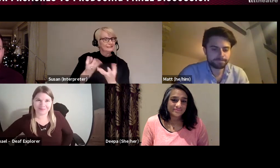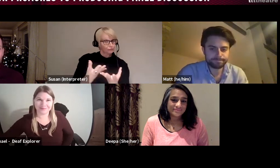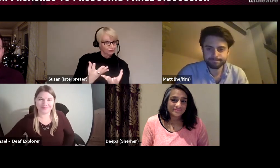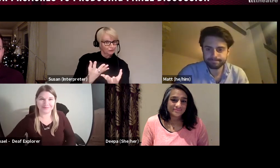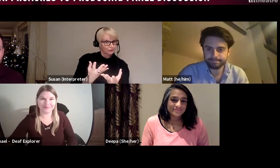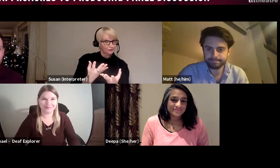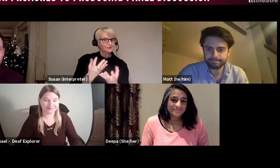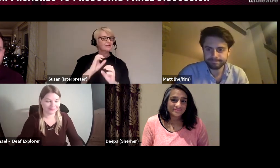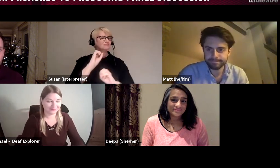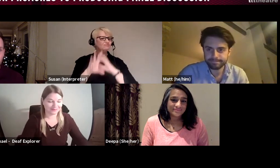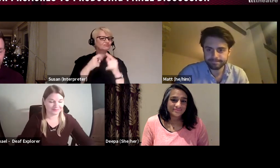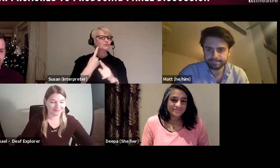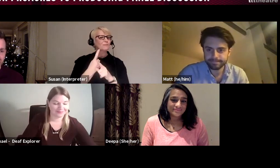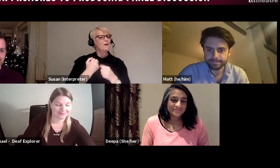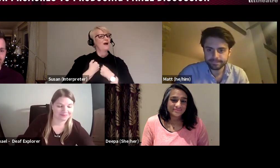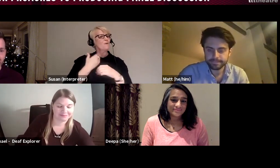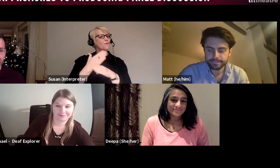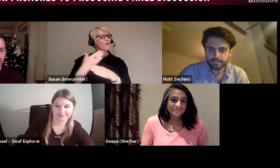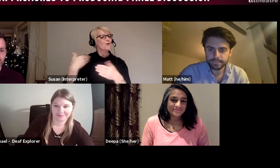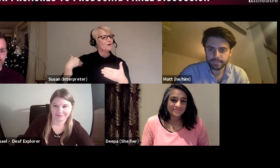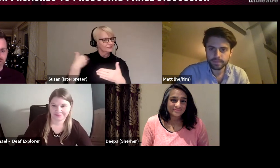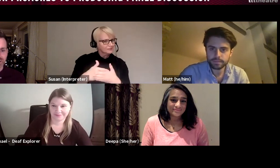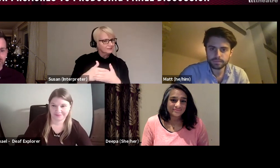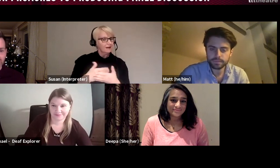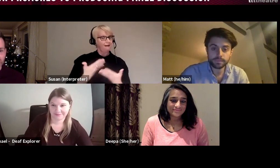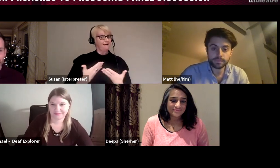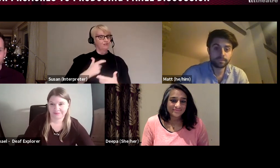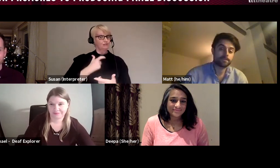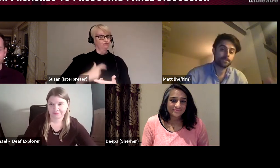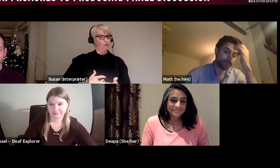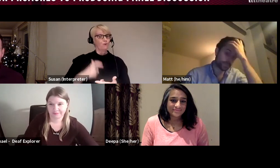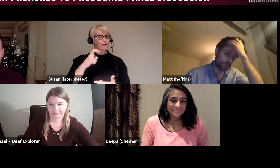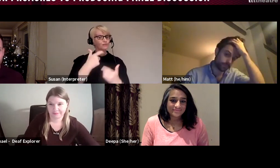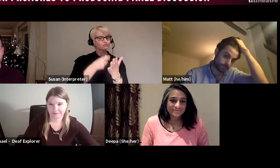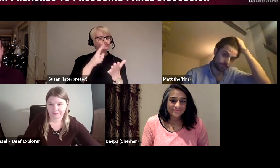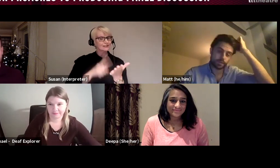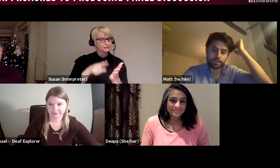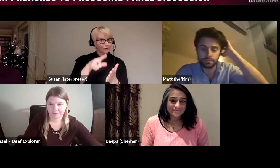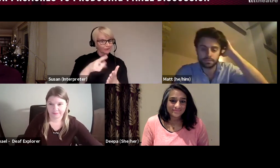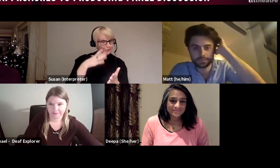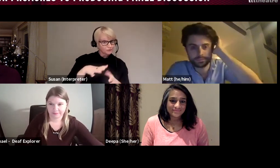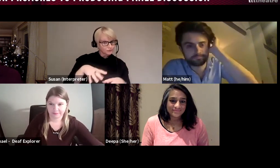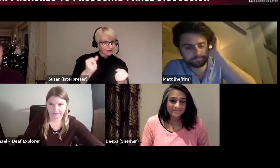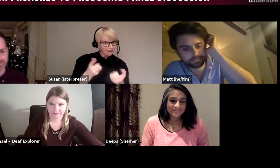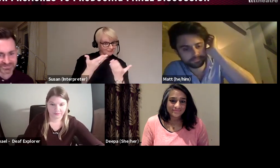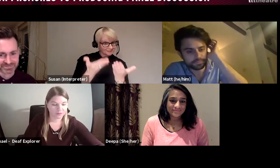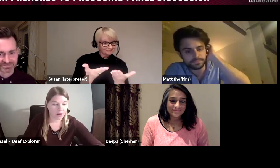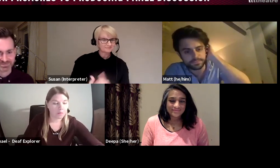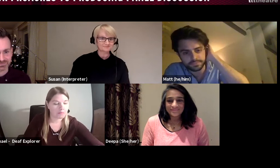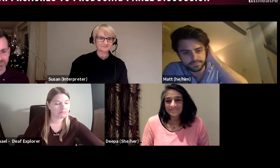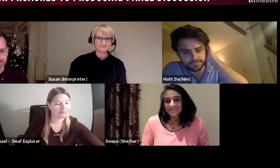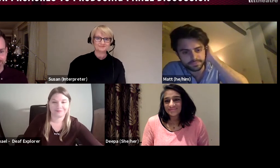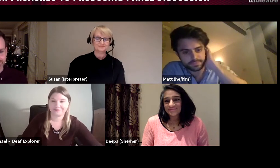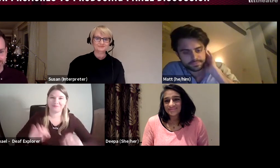of work we've produced in the past and our current roles. Rachael would you like to start us off?